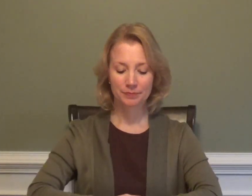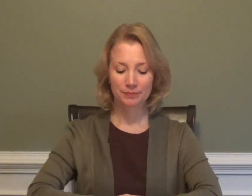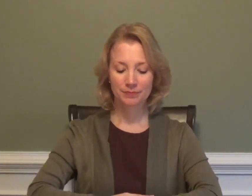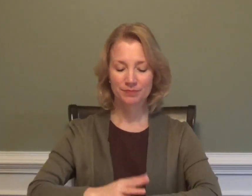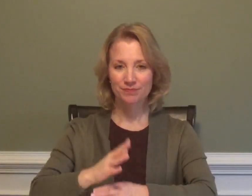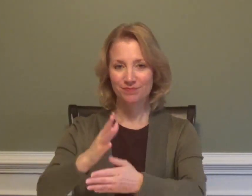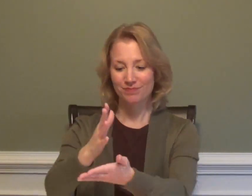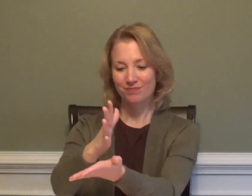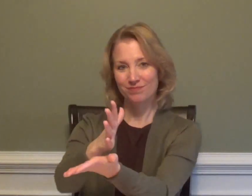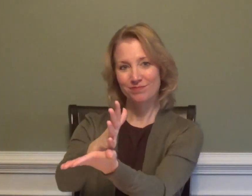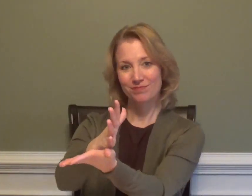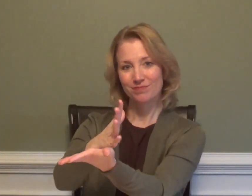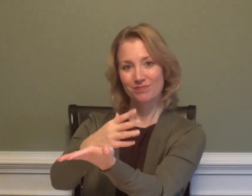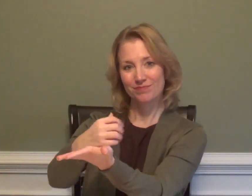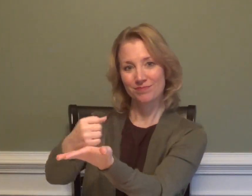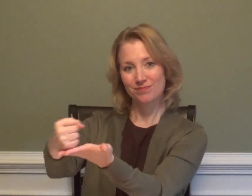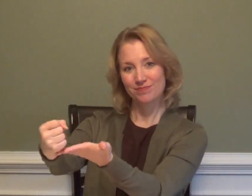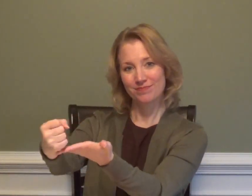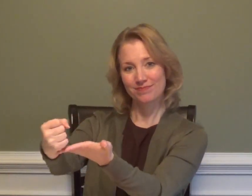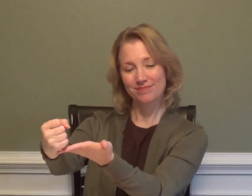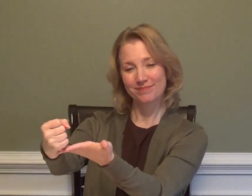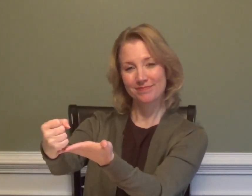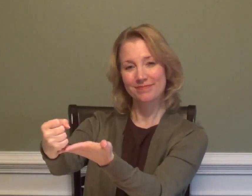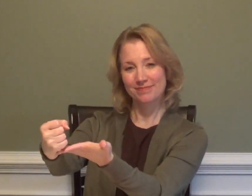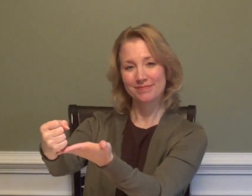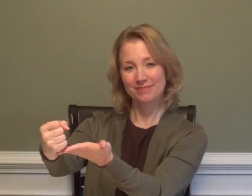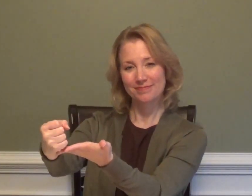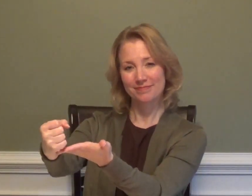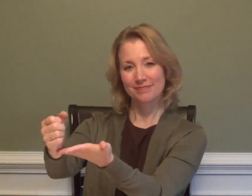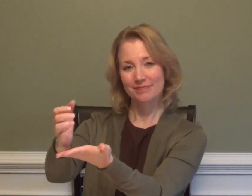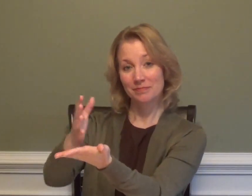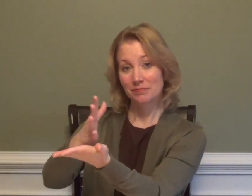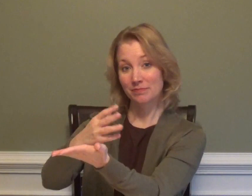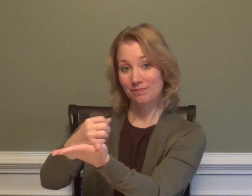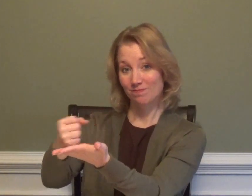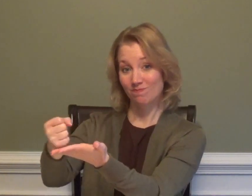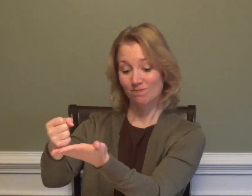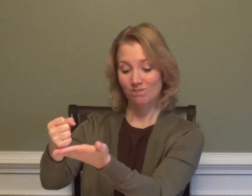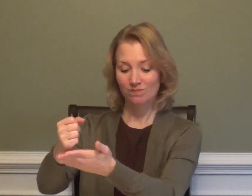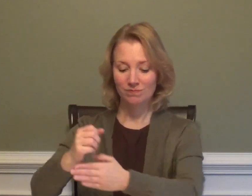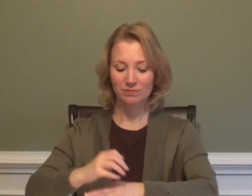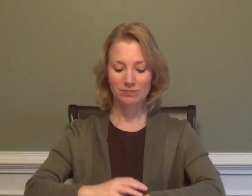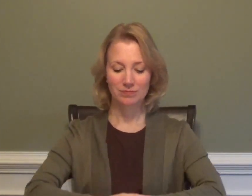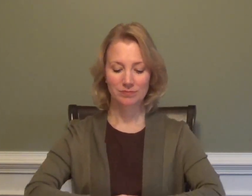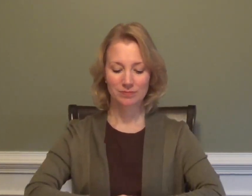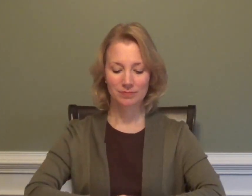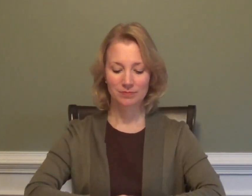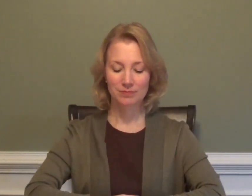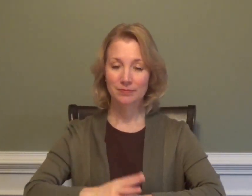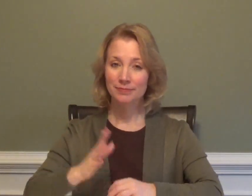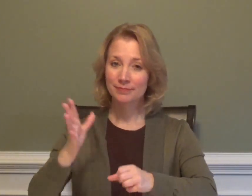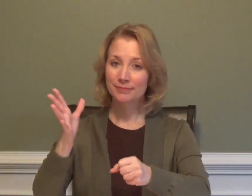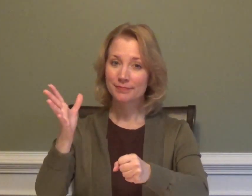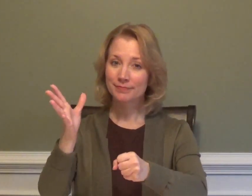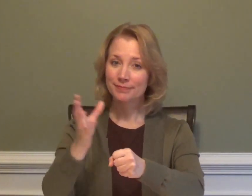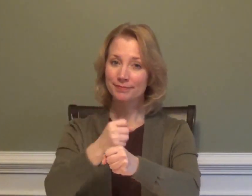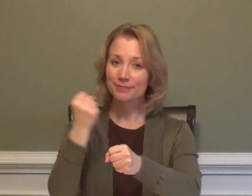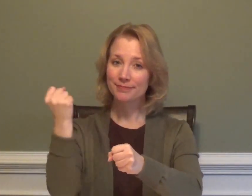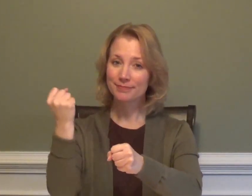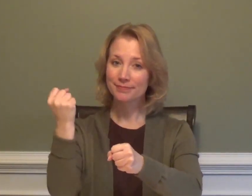ALL GONE WIN-GAME